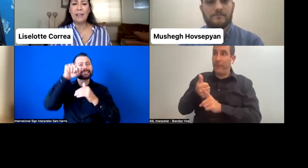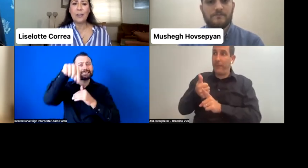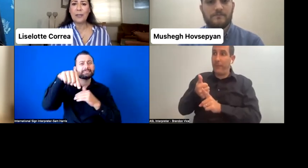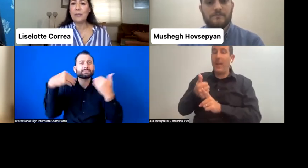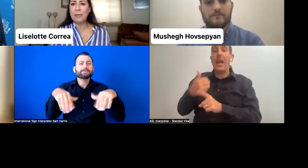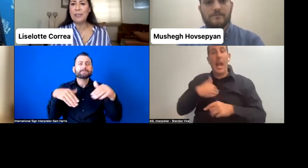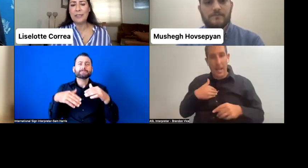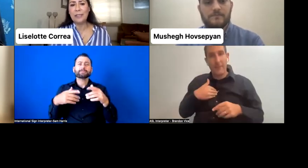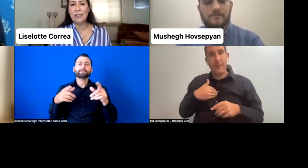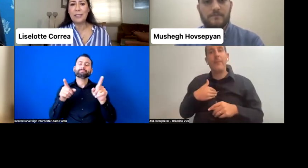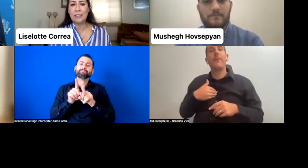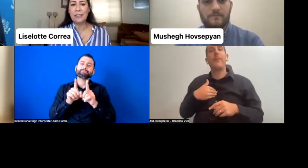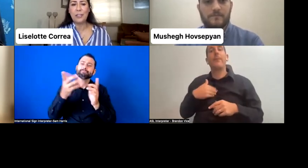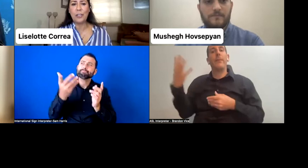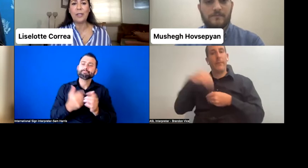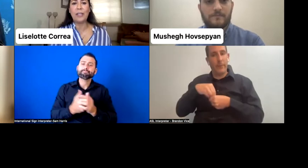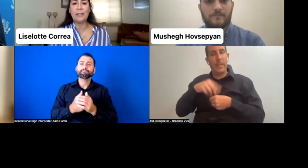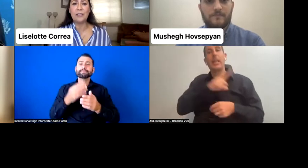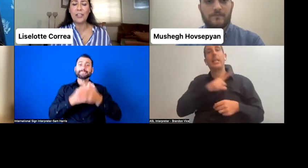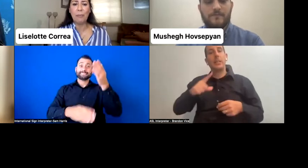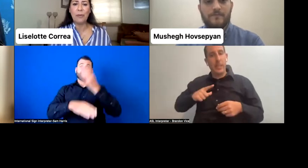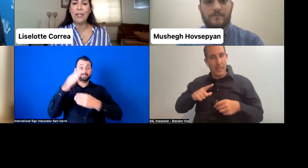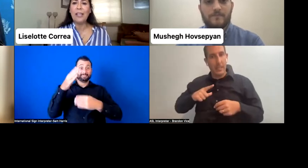the representative legislation at the chamber,